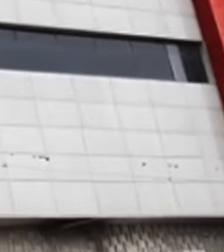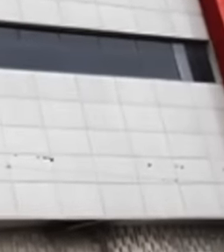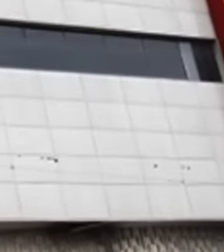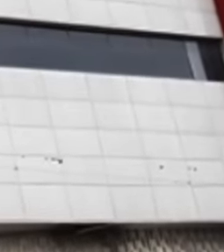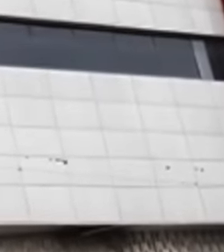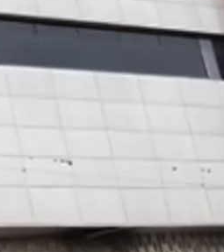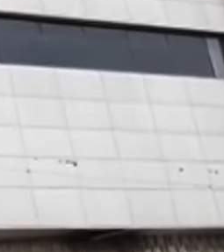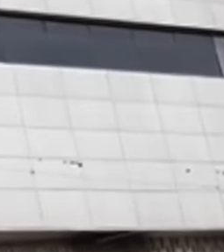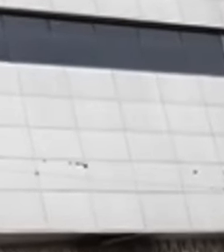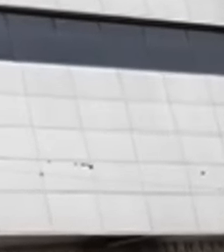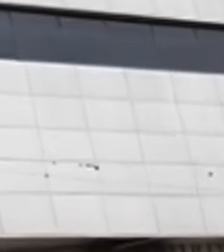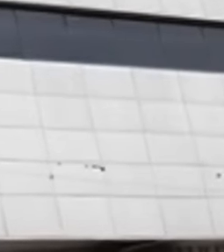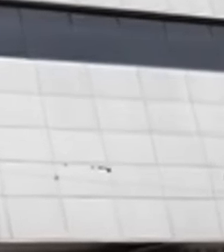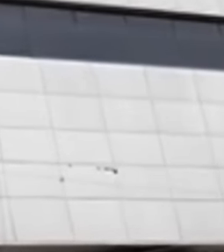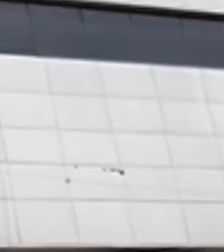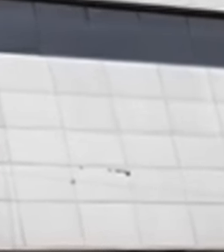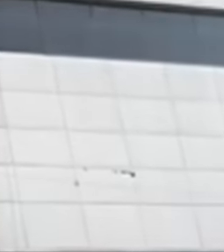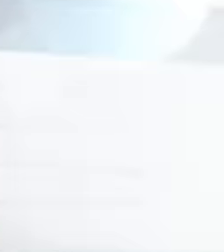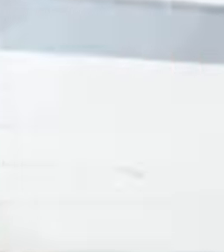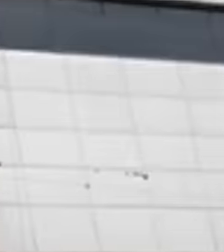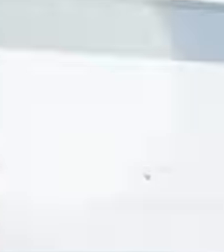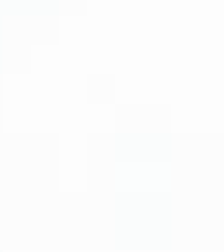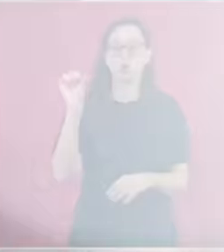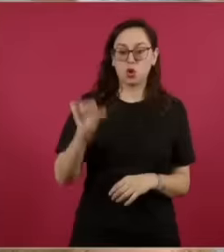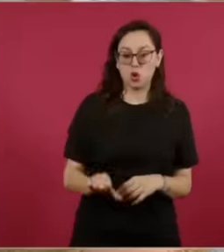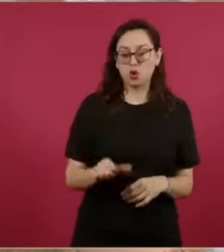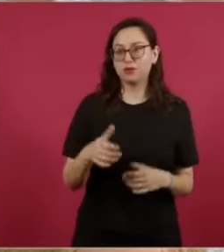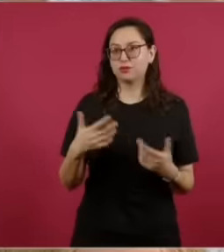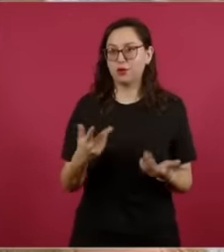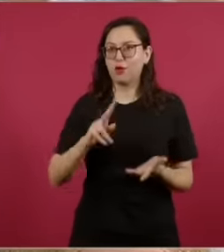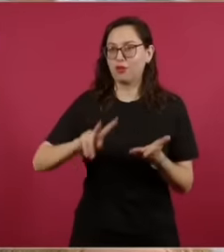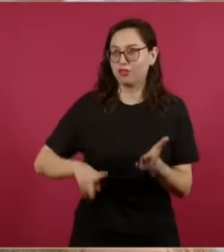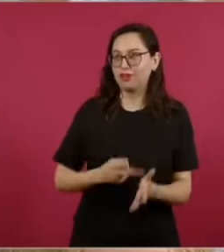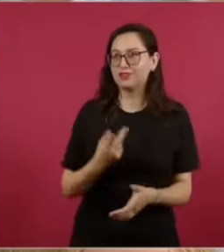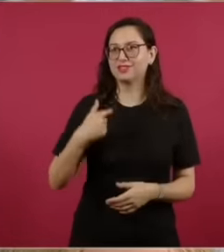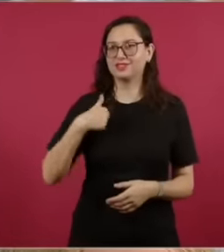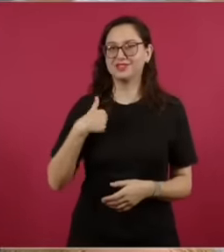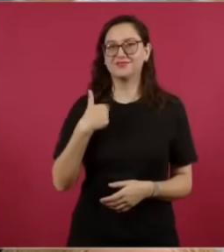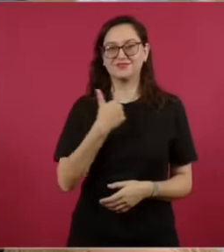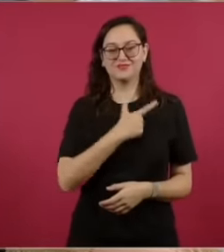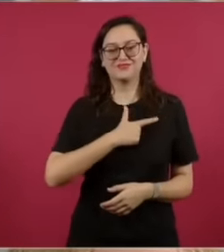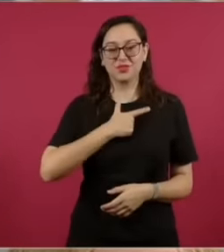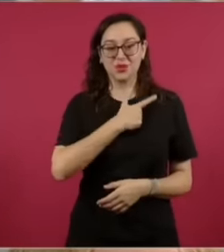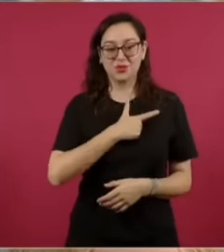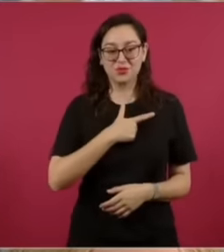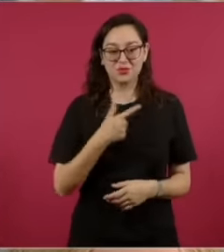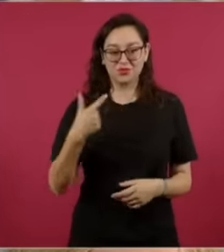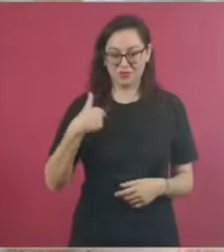let's see how she thanked the president for everything he